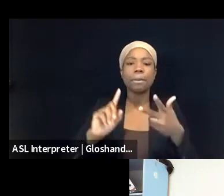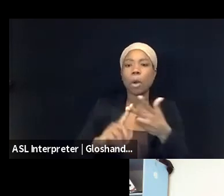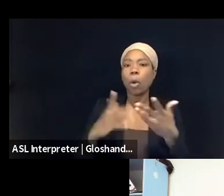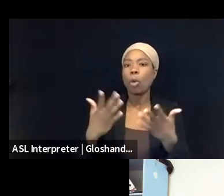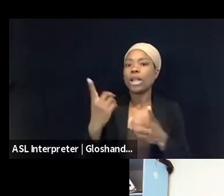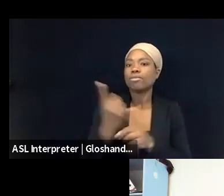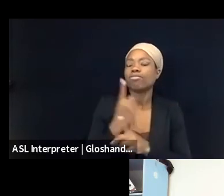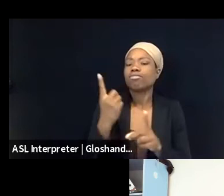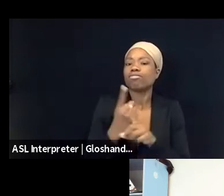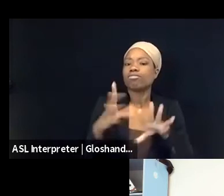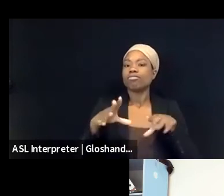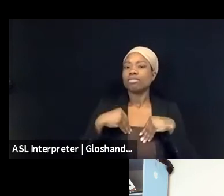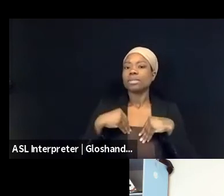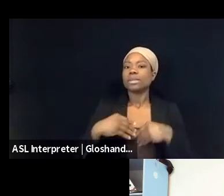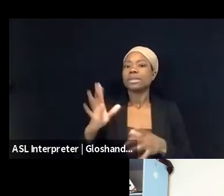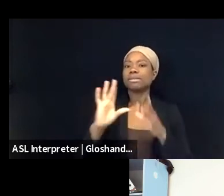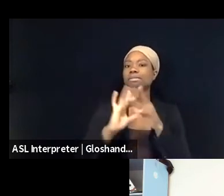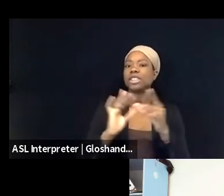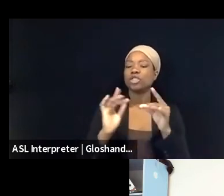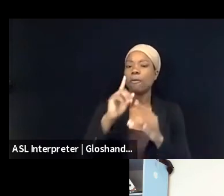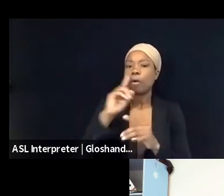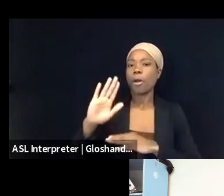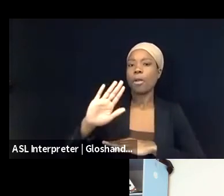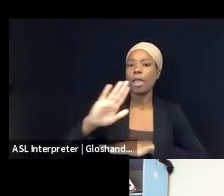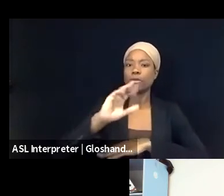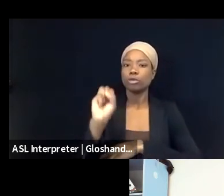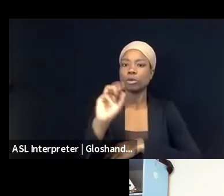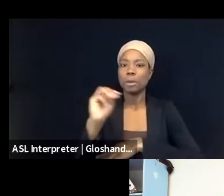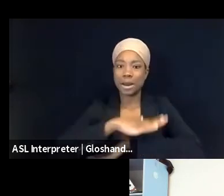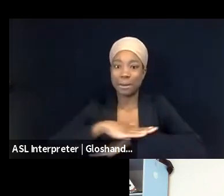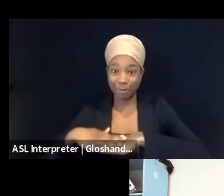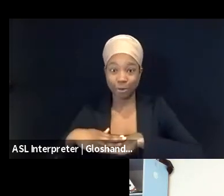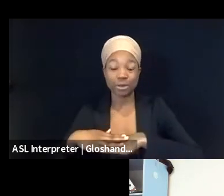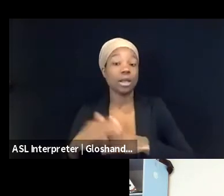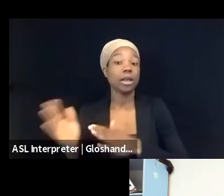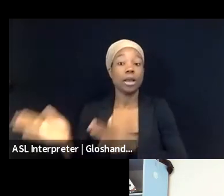Other tactics that have been used in the last years is to organize different groups.